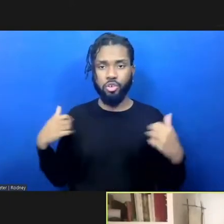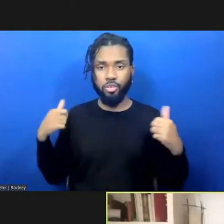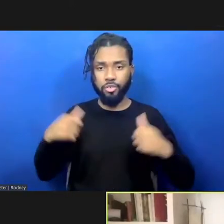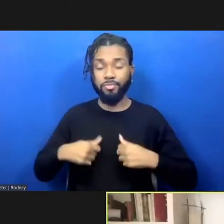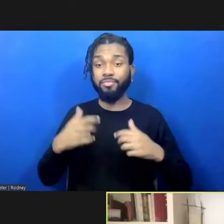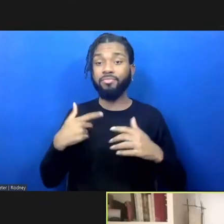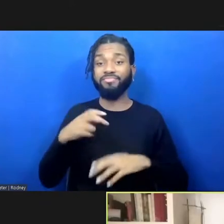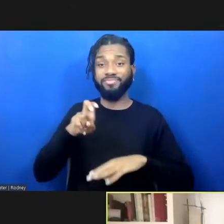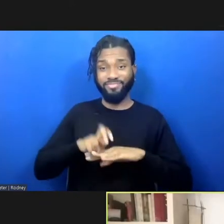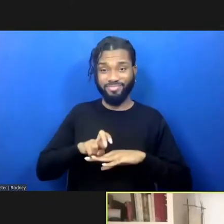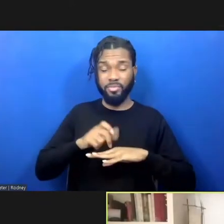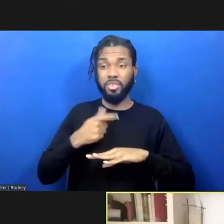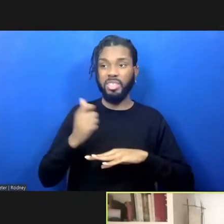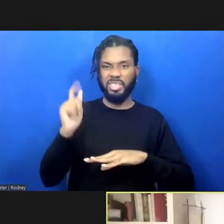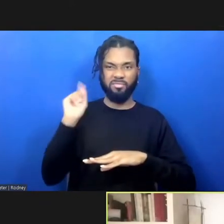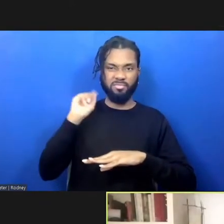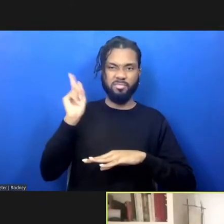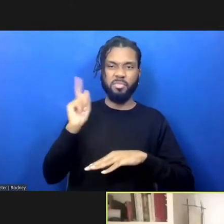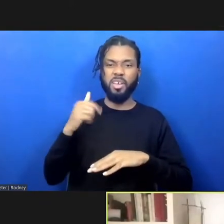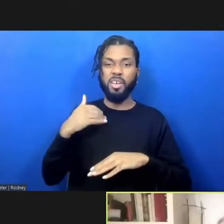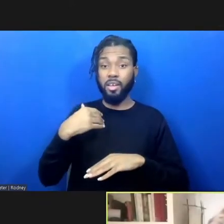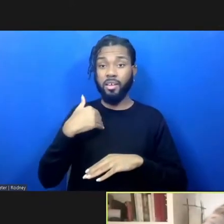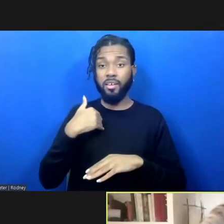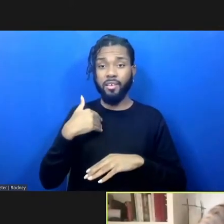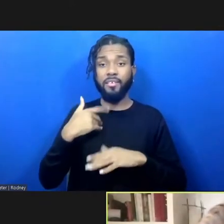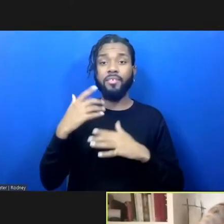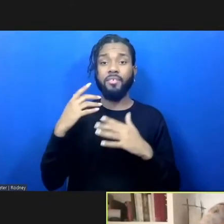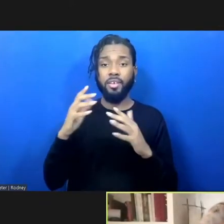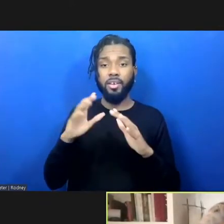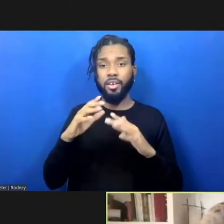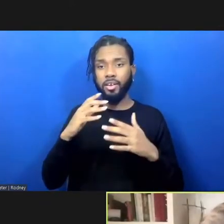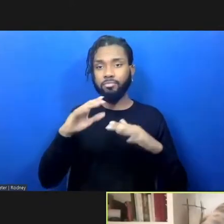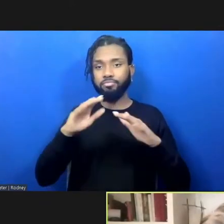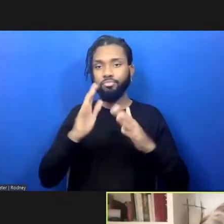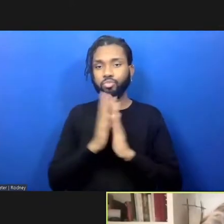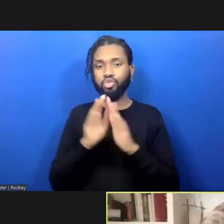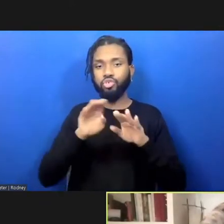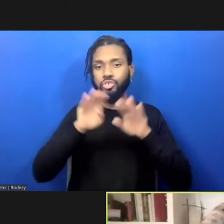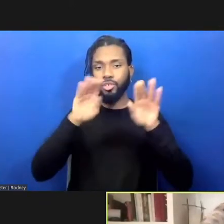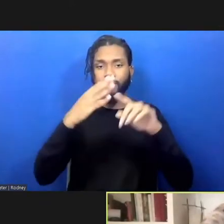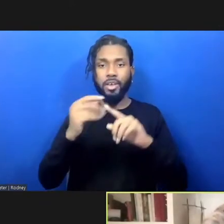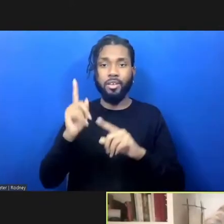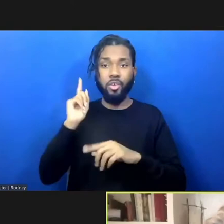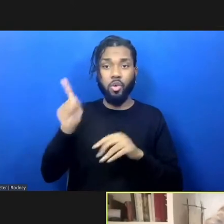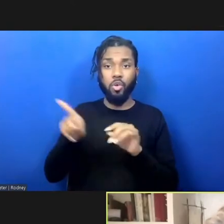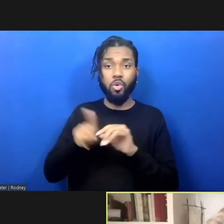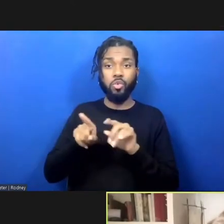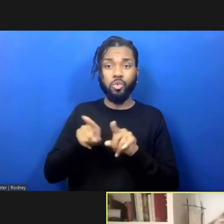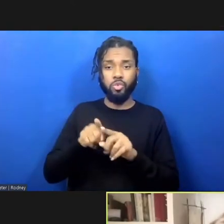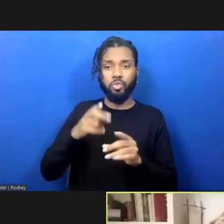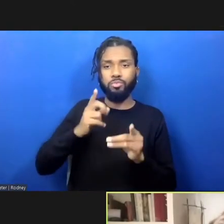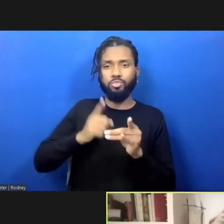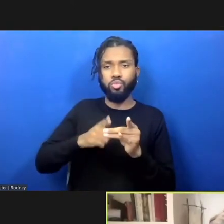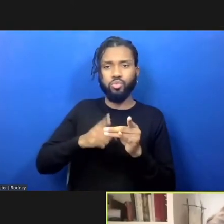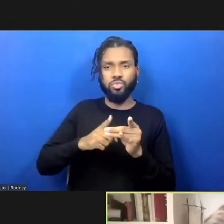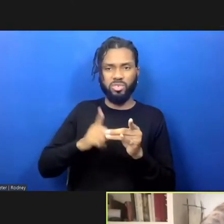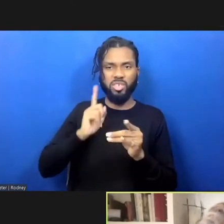including a big orange Buddha behind me that peeks out from time to time. I'm wearing a gold nose ring and some silver jewelry.